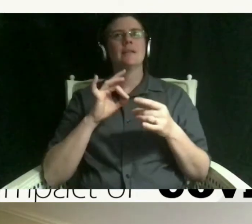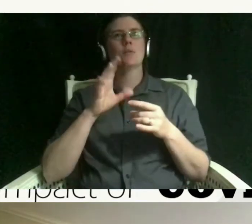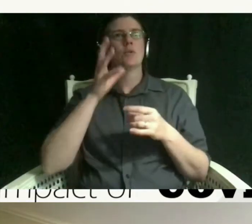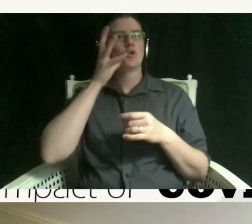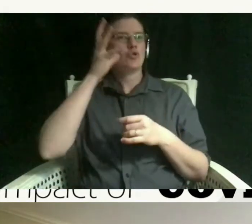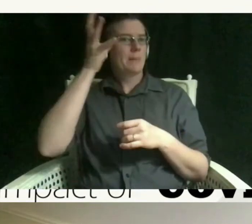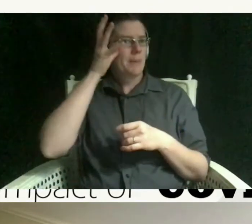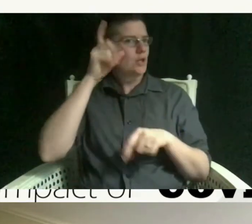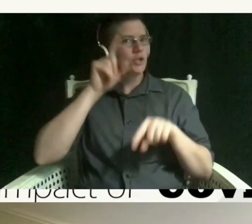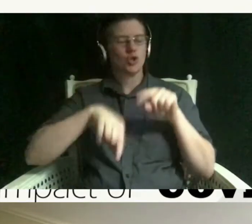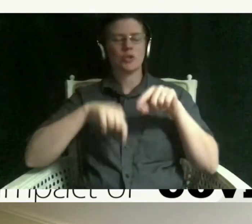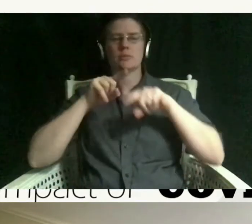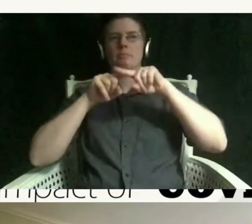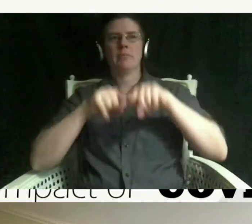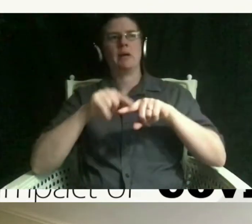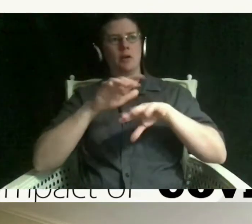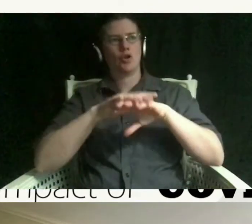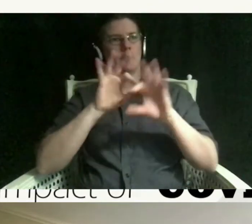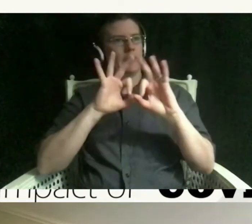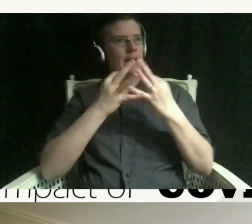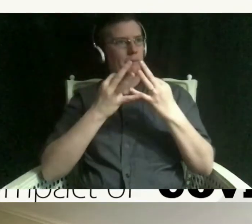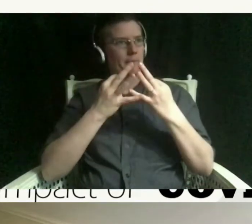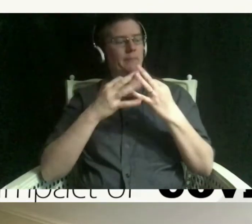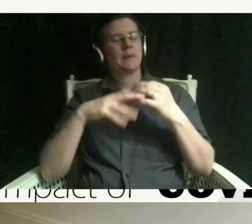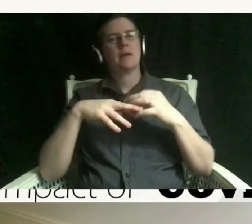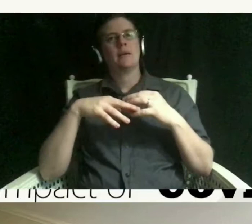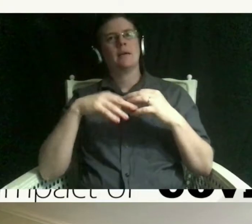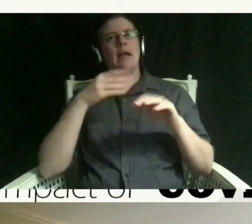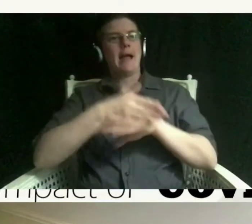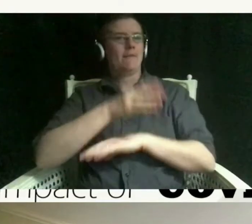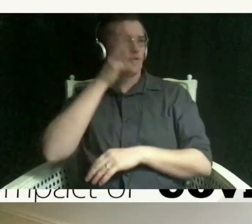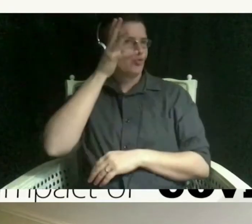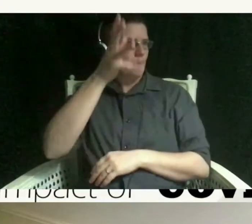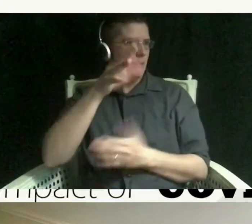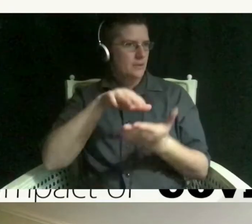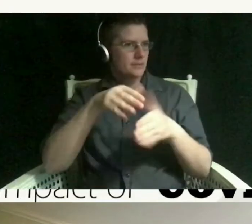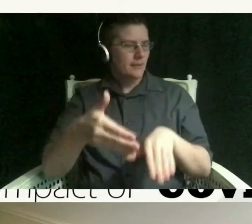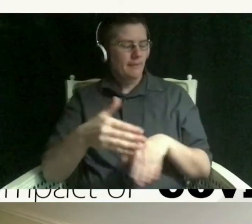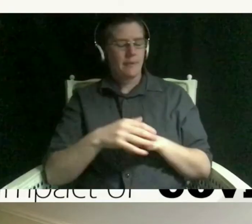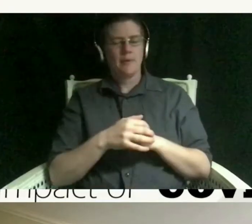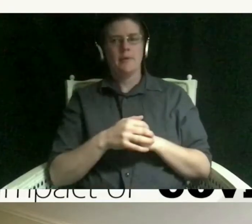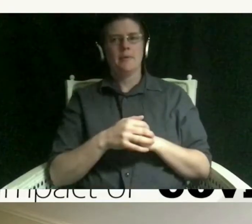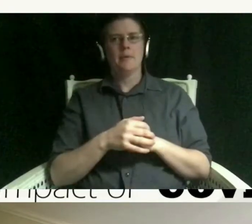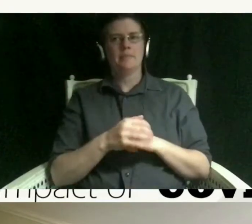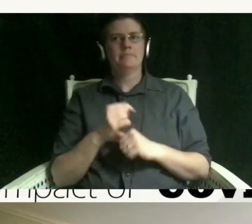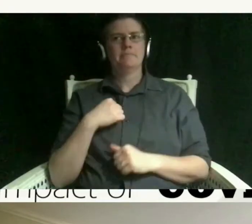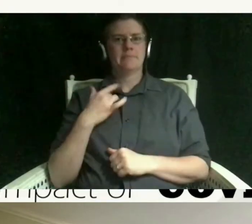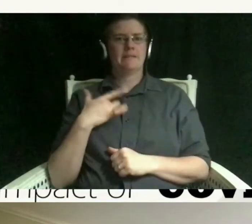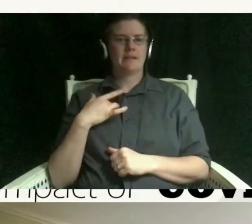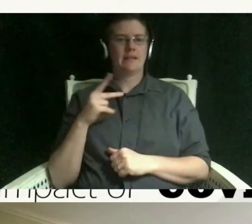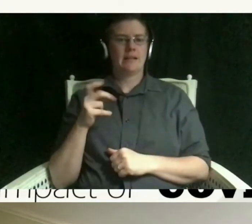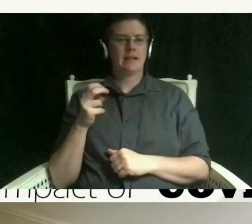after her grandpa's death i feel like that's one of the things that canet mentioned as because this